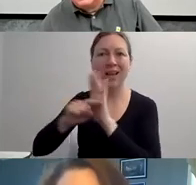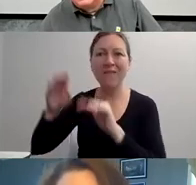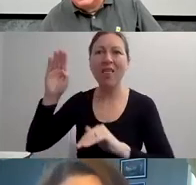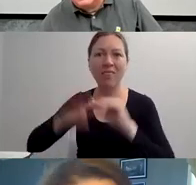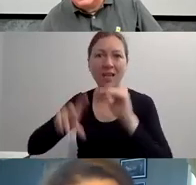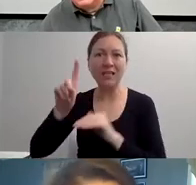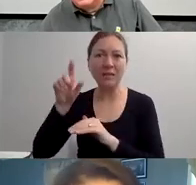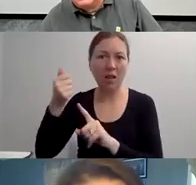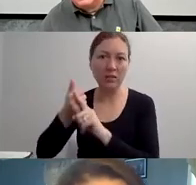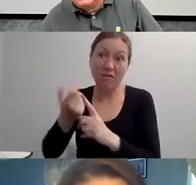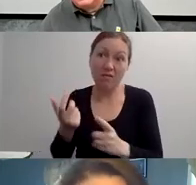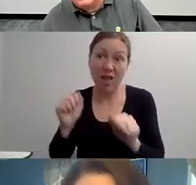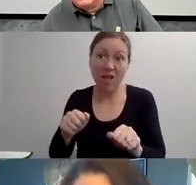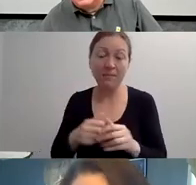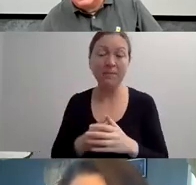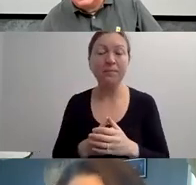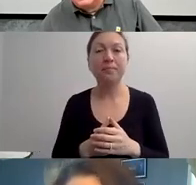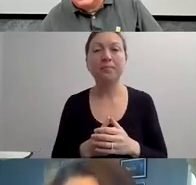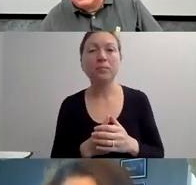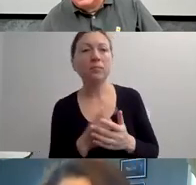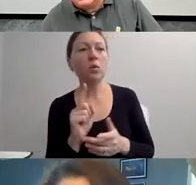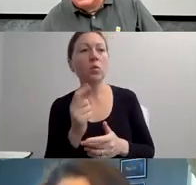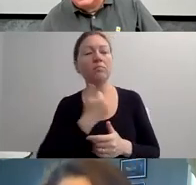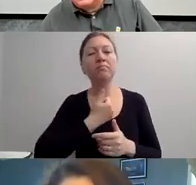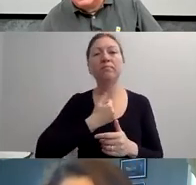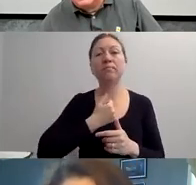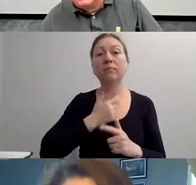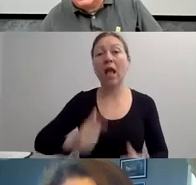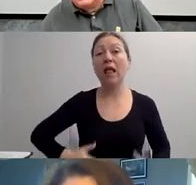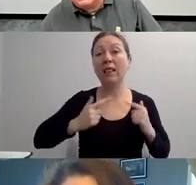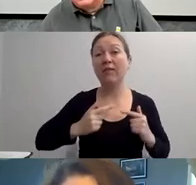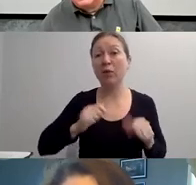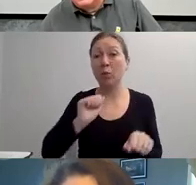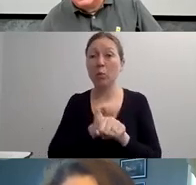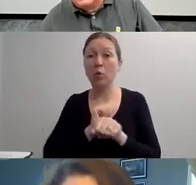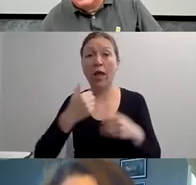HAD IS WITH NURSES AND NURSE'S ASSISTANTS.